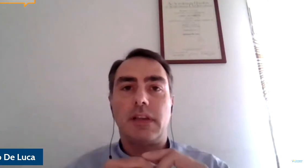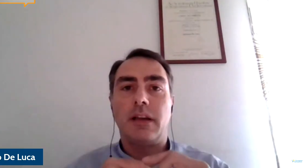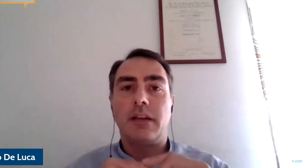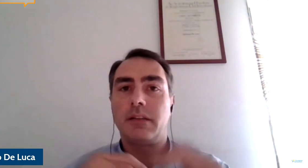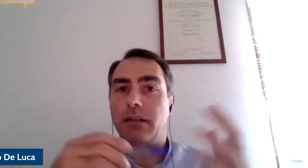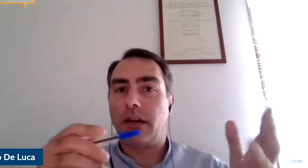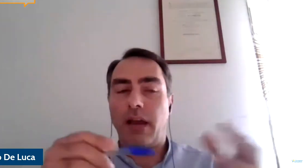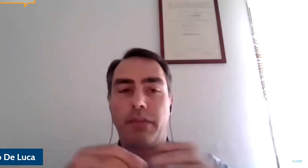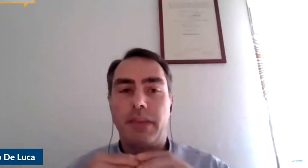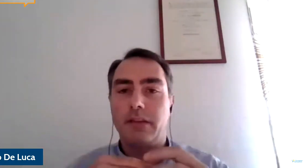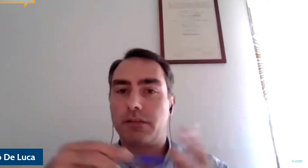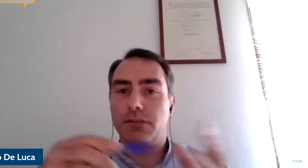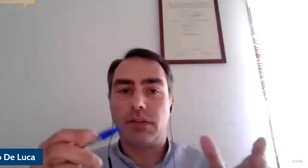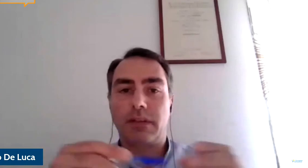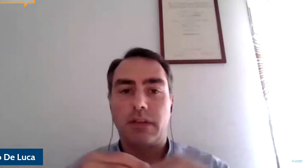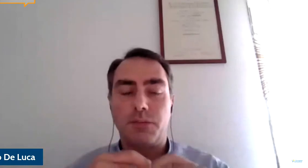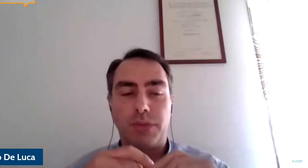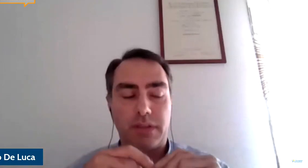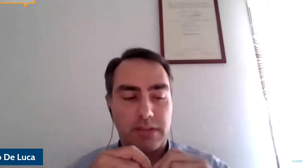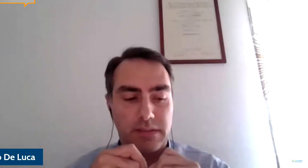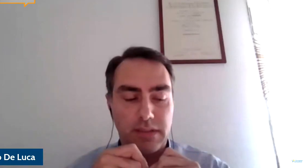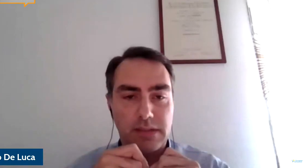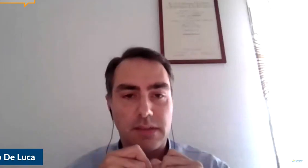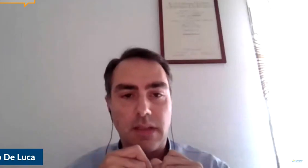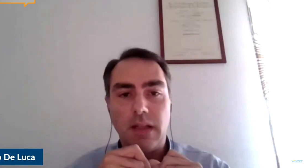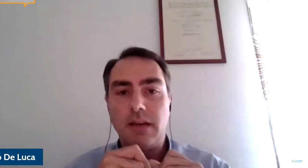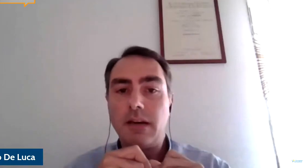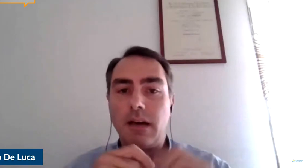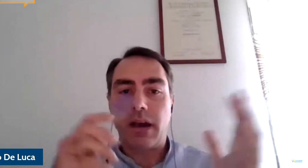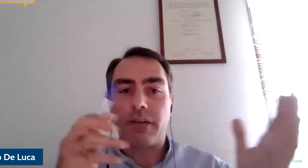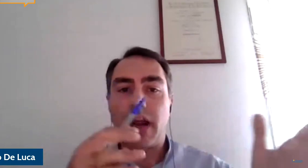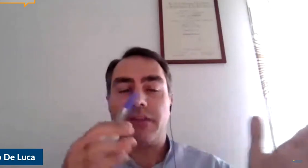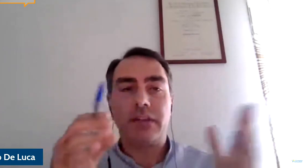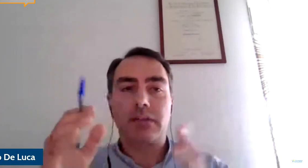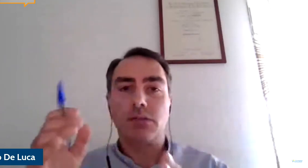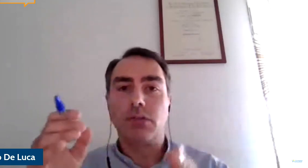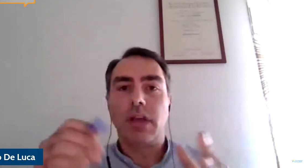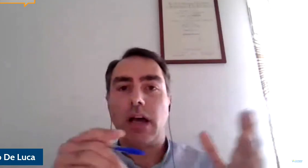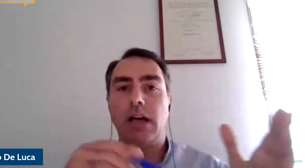Covid experts and I think the student can witness this arrive in the school have